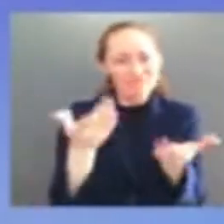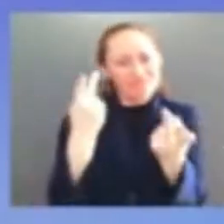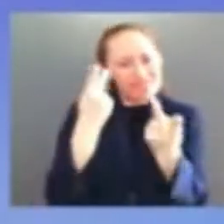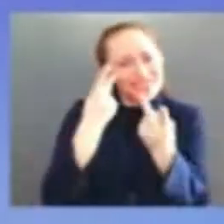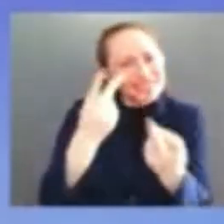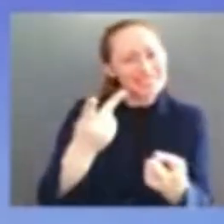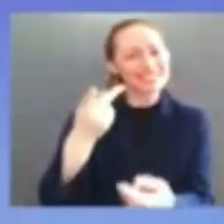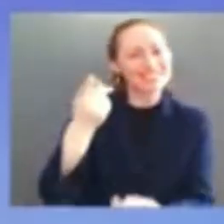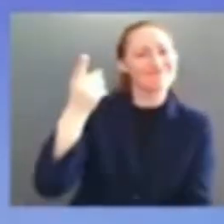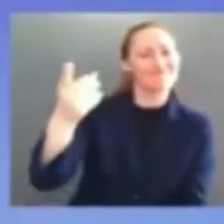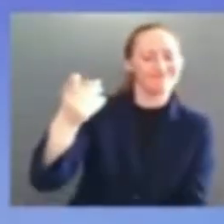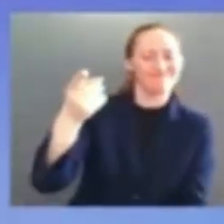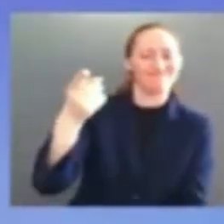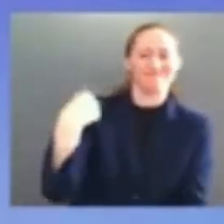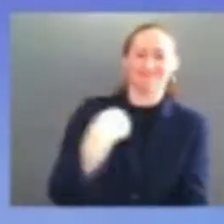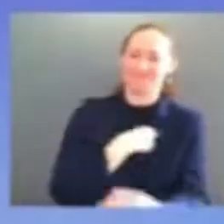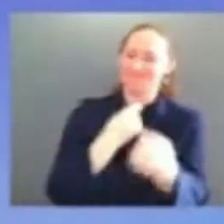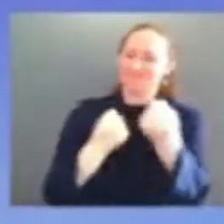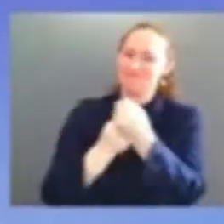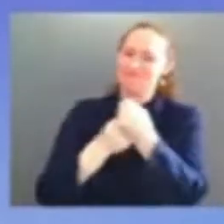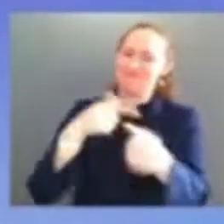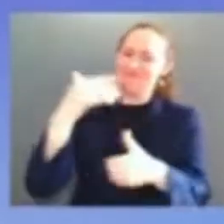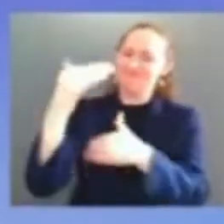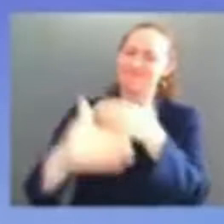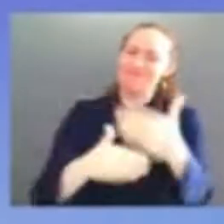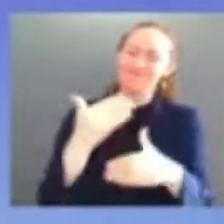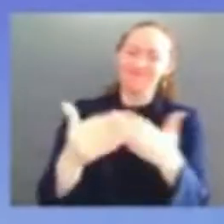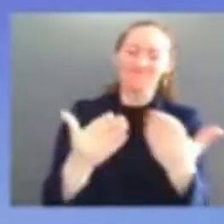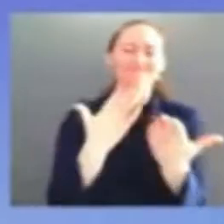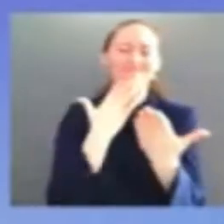at our meeting with judge jackson senator duckworth introduced her to 11 year old